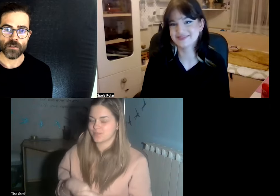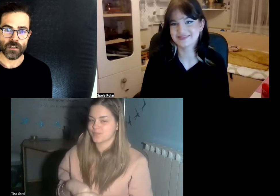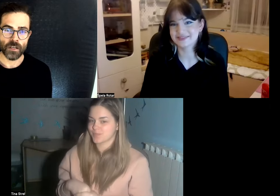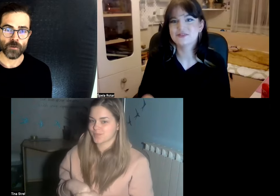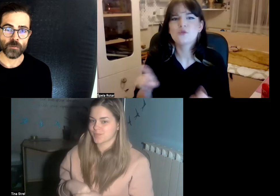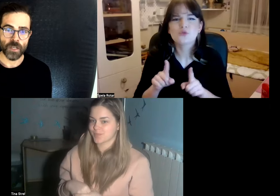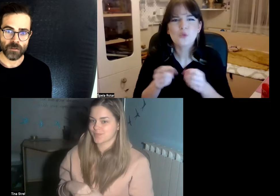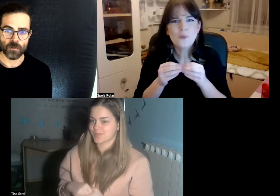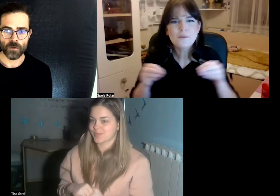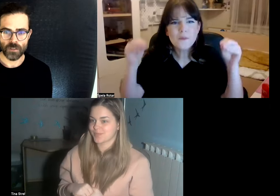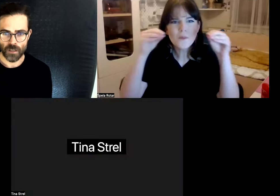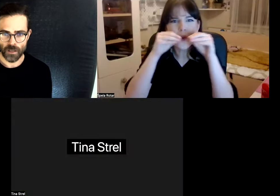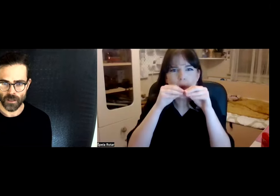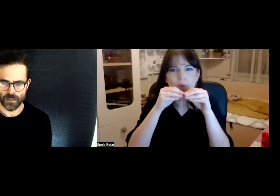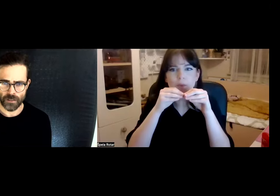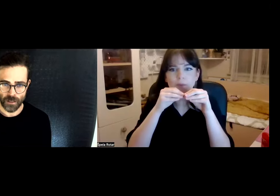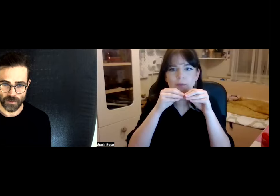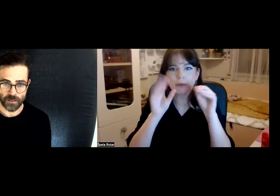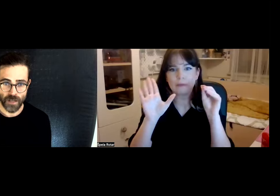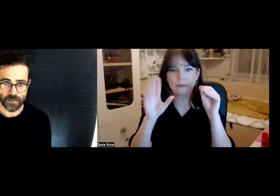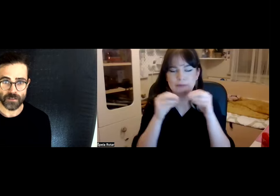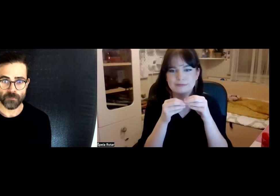so that they could speak to each other at international events